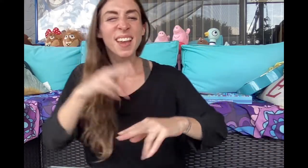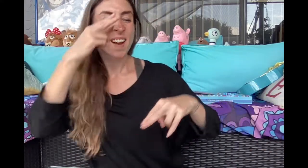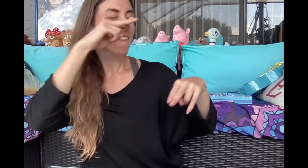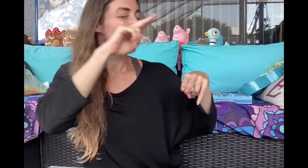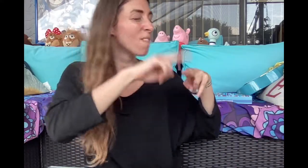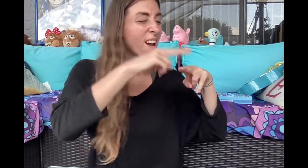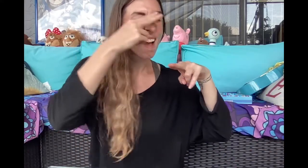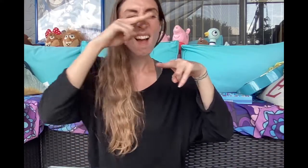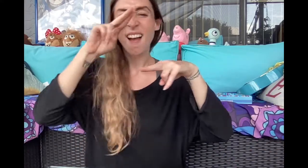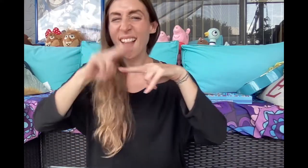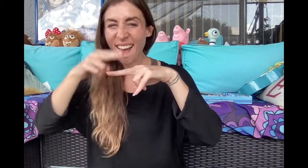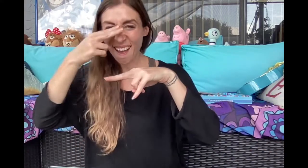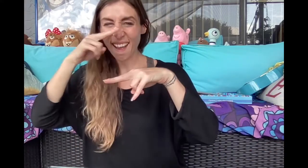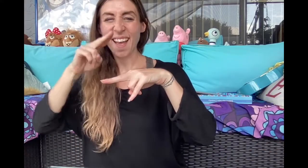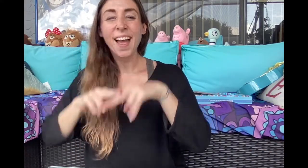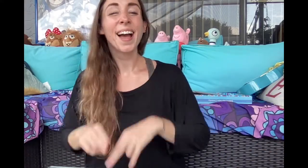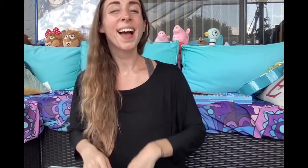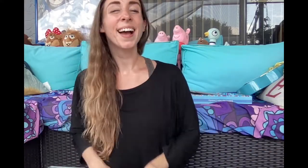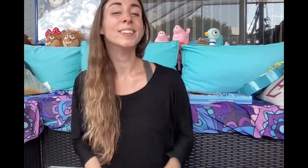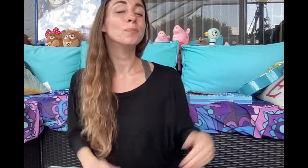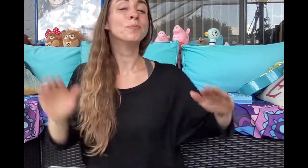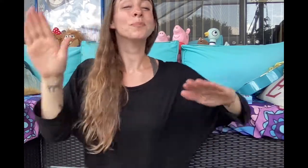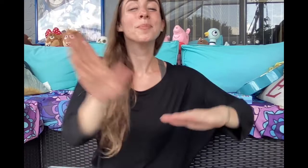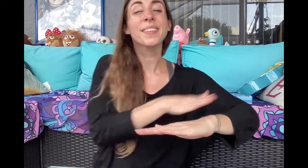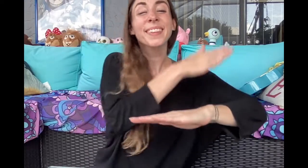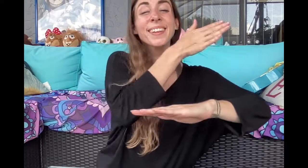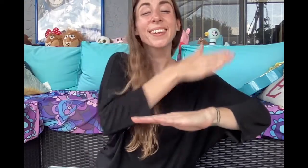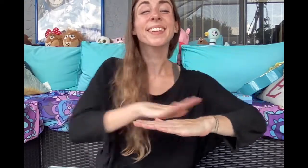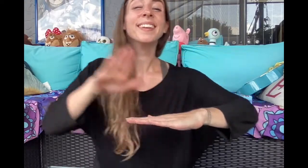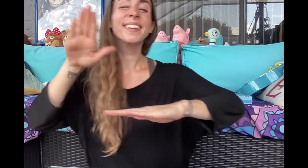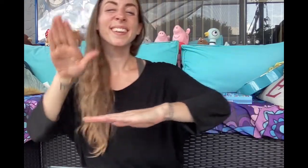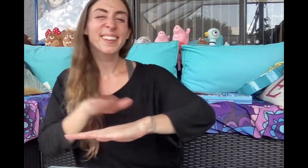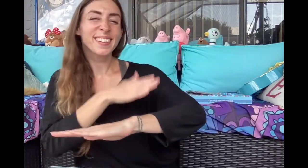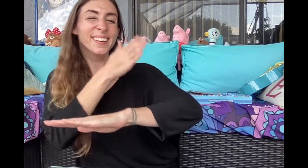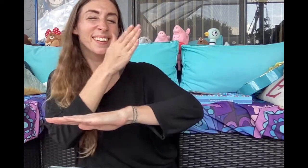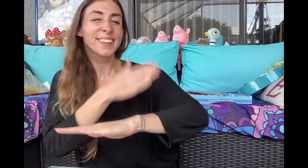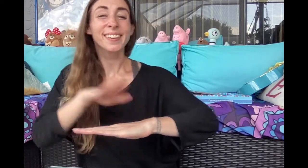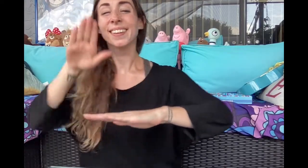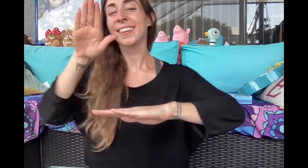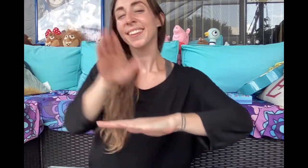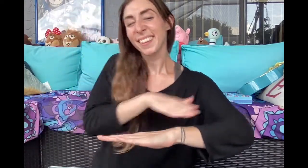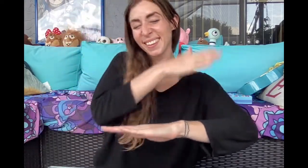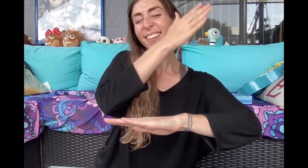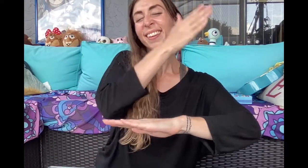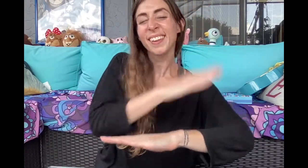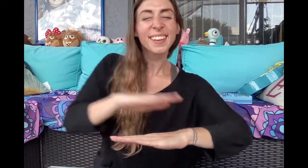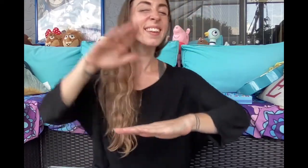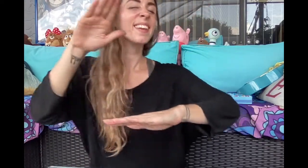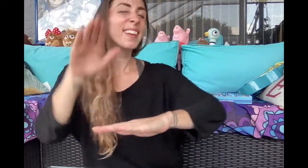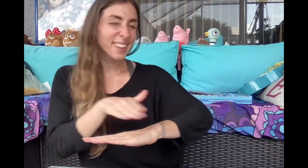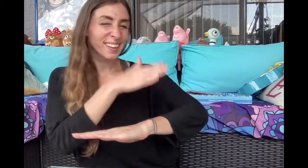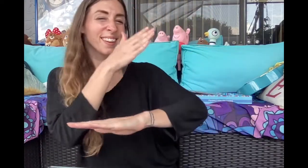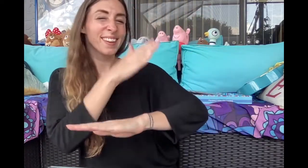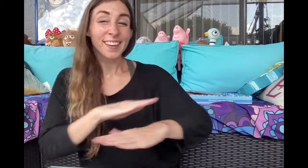music fun fun fun Music music music music